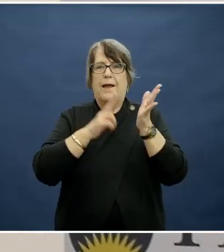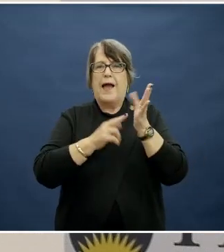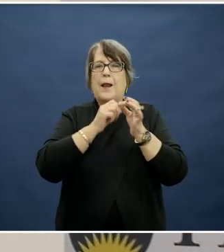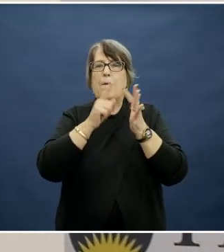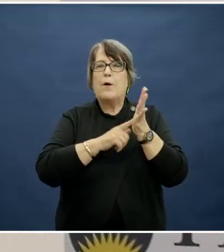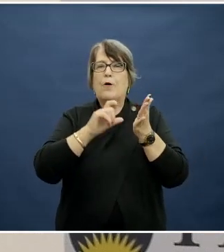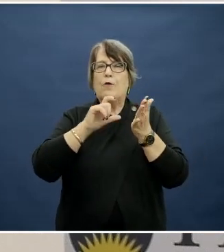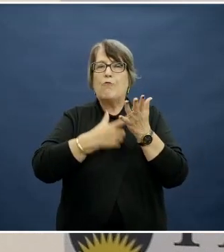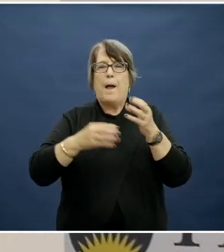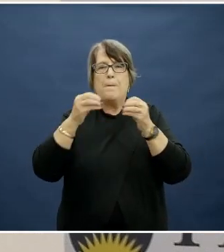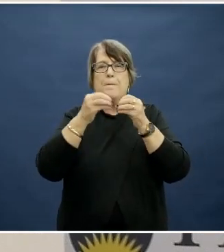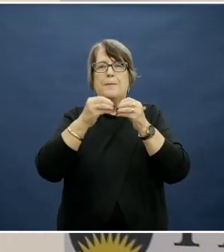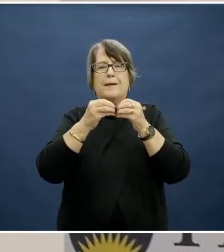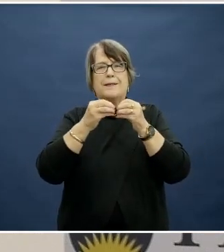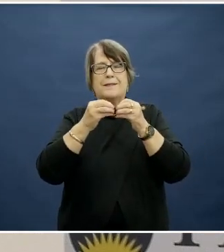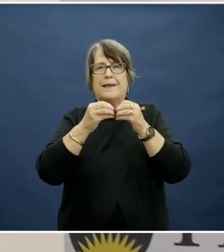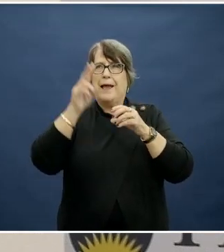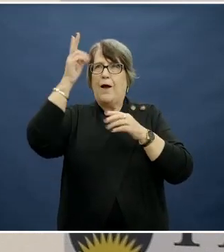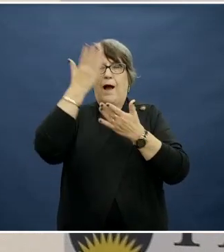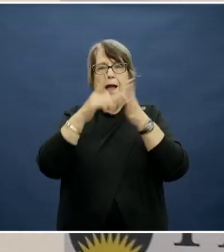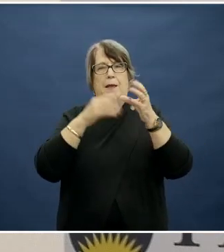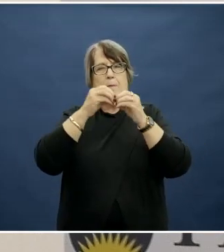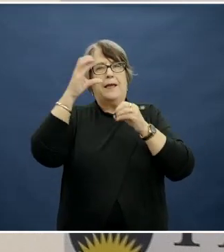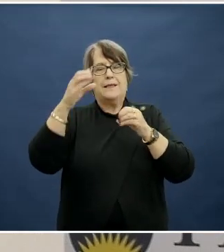in Time For Dinner' series on the ABC at the moment.